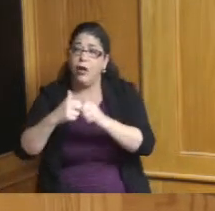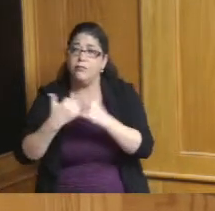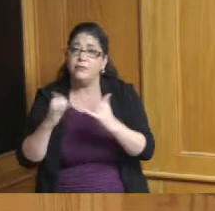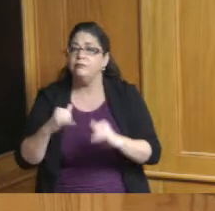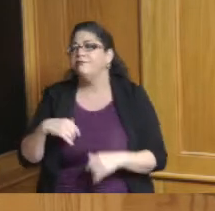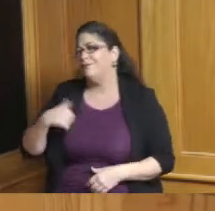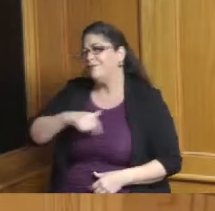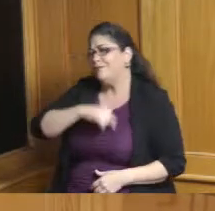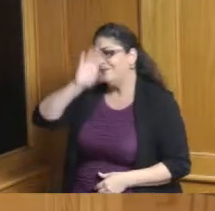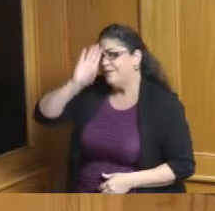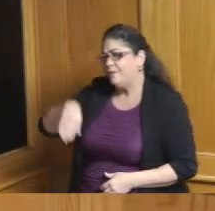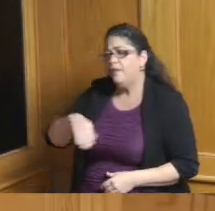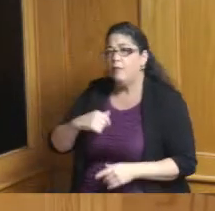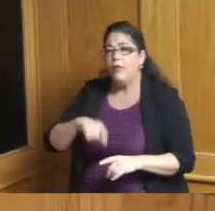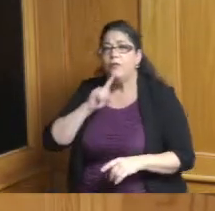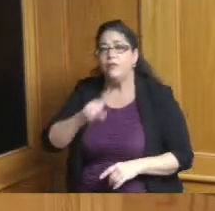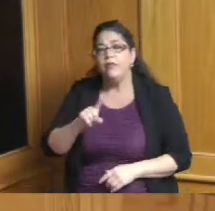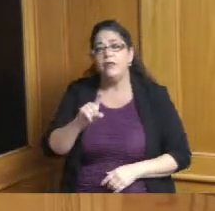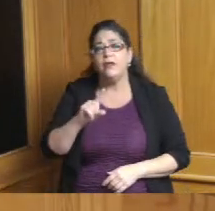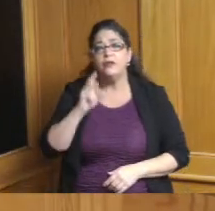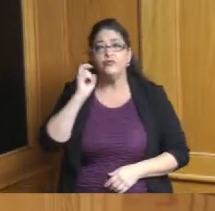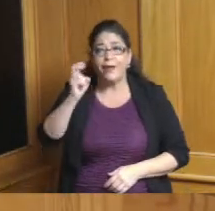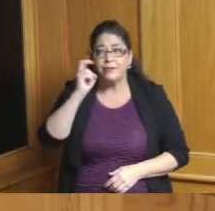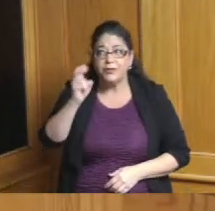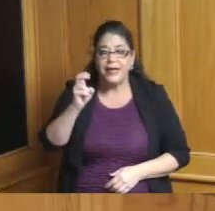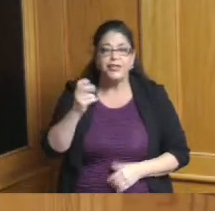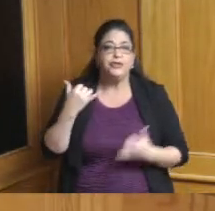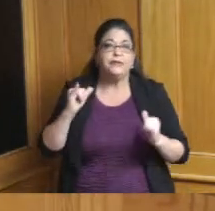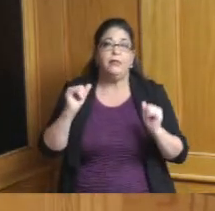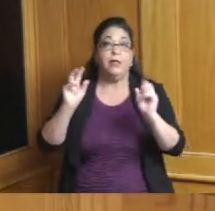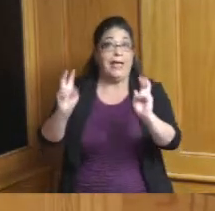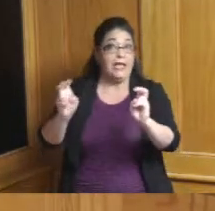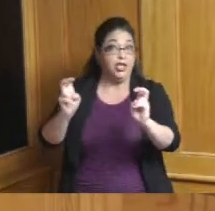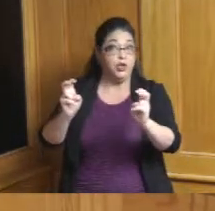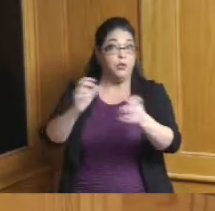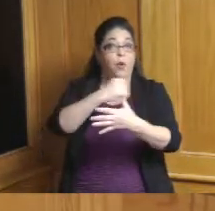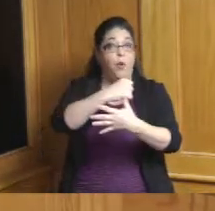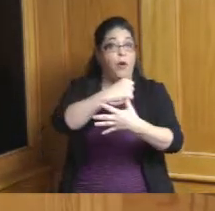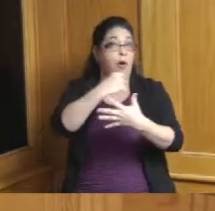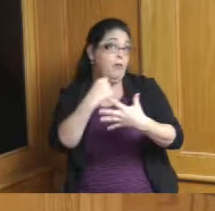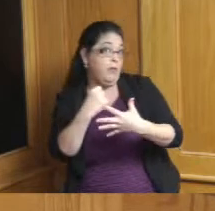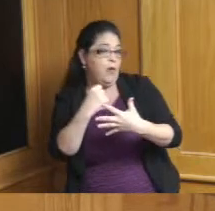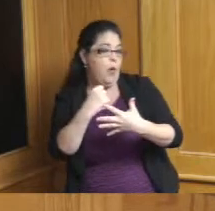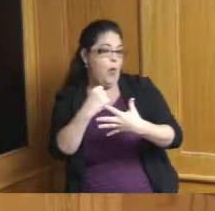that keeps transportation is still an issue or a barrier that certainly